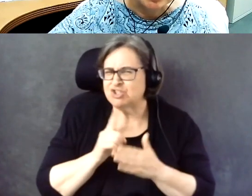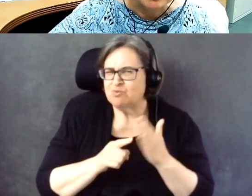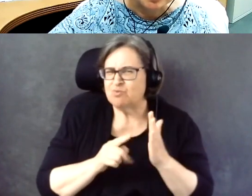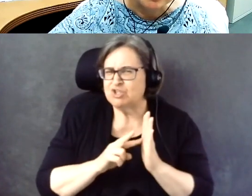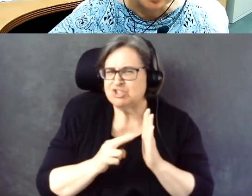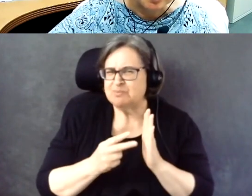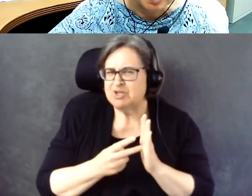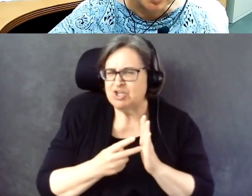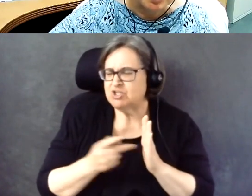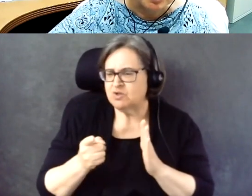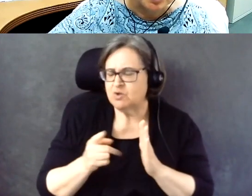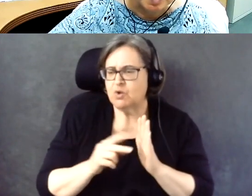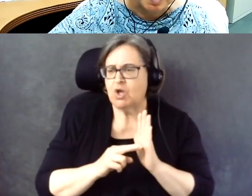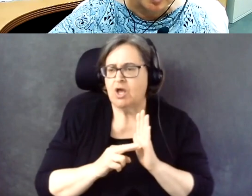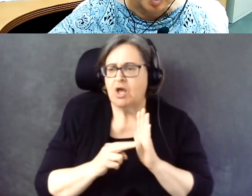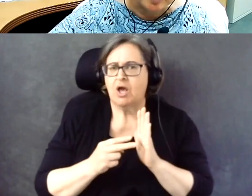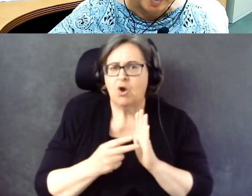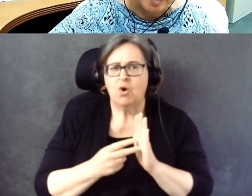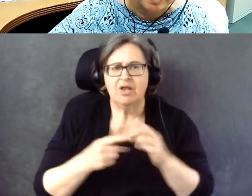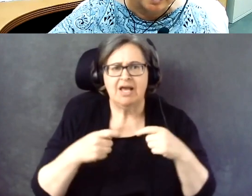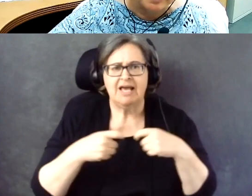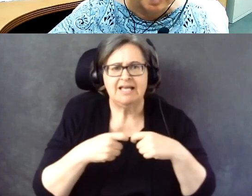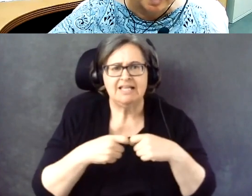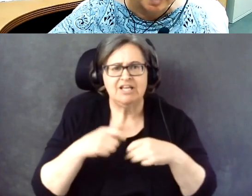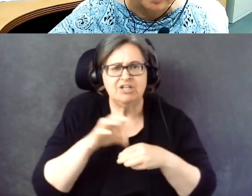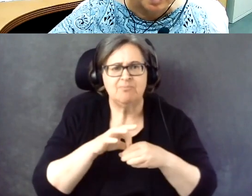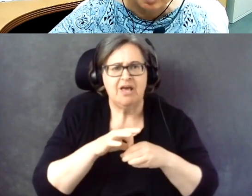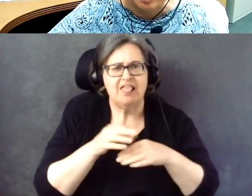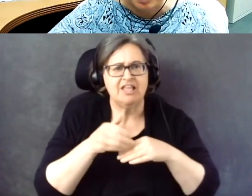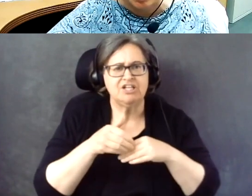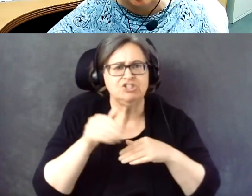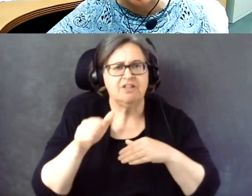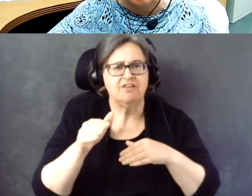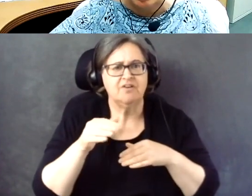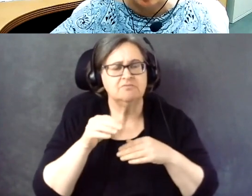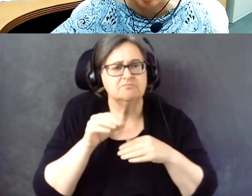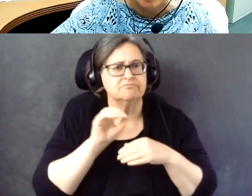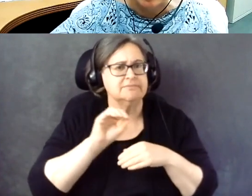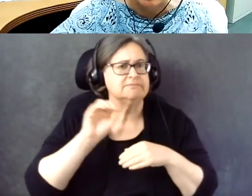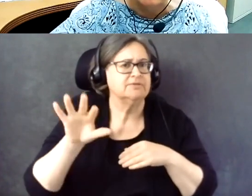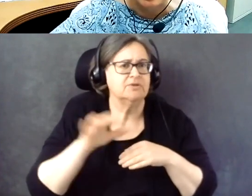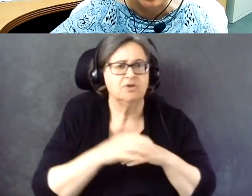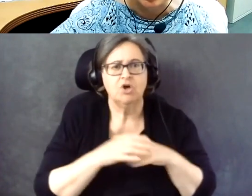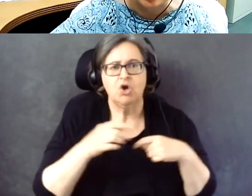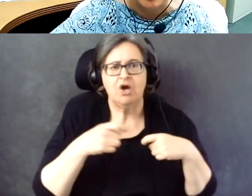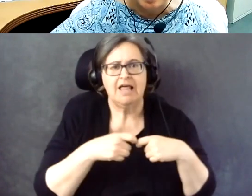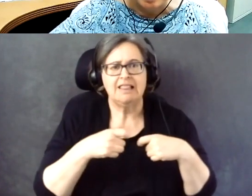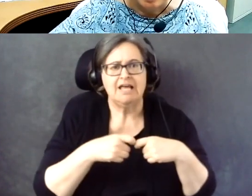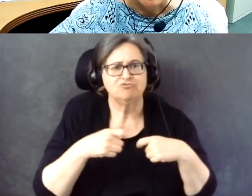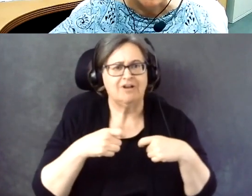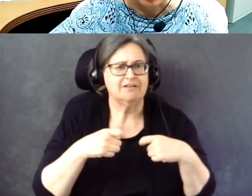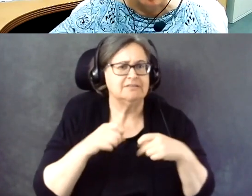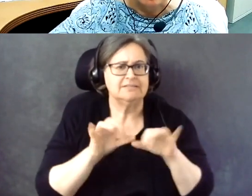If you're referring to electronic ballot delivery and return system or electronic ballot delivery system.